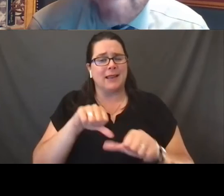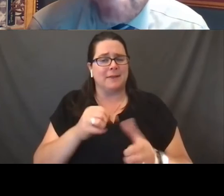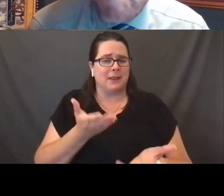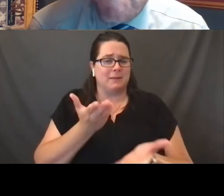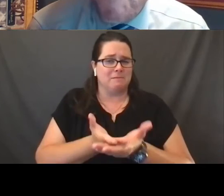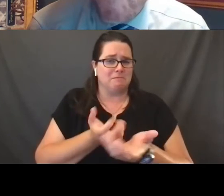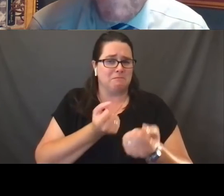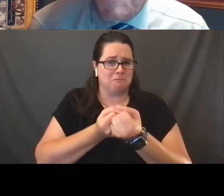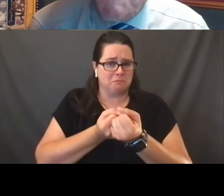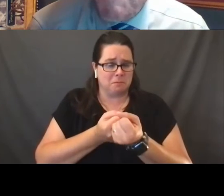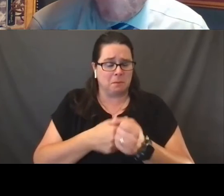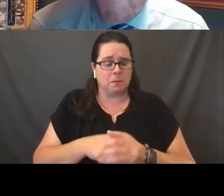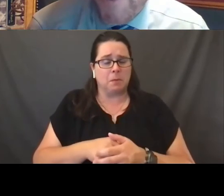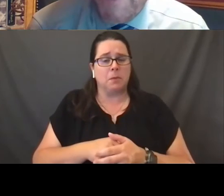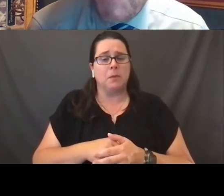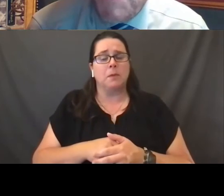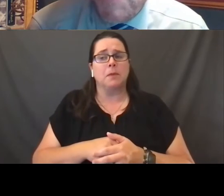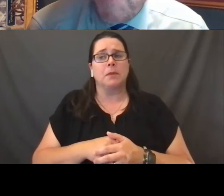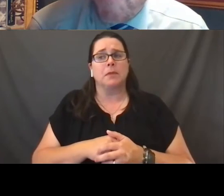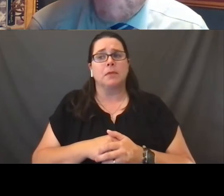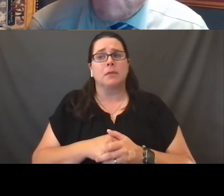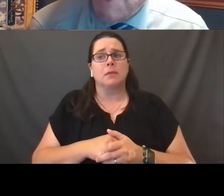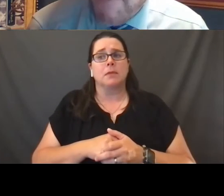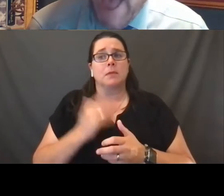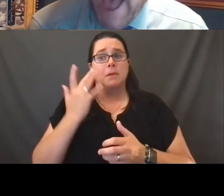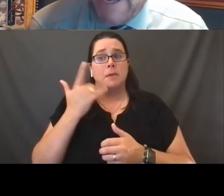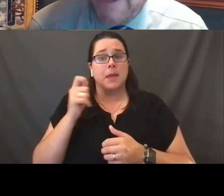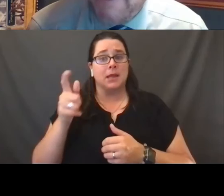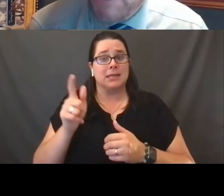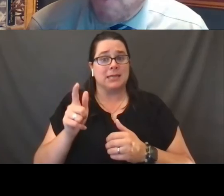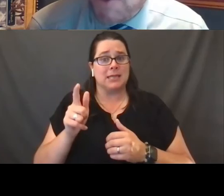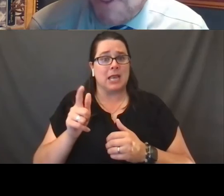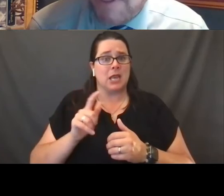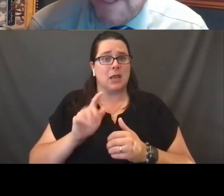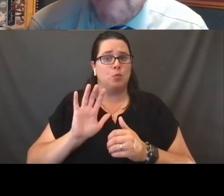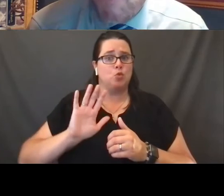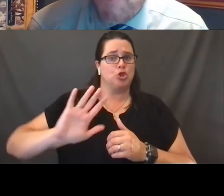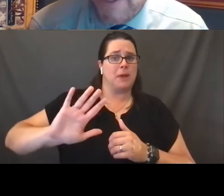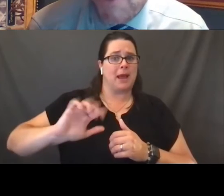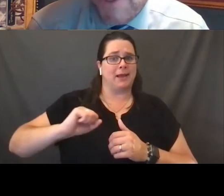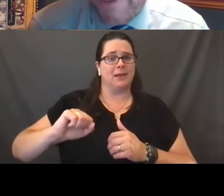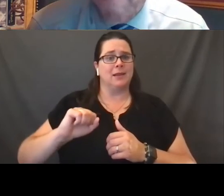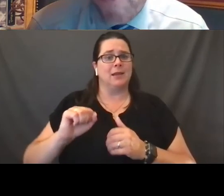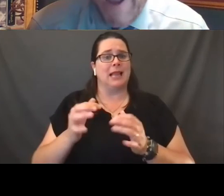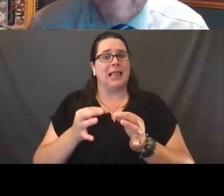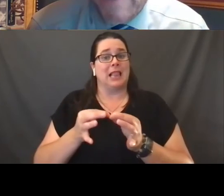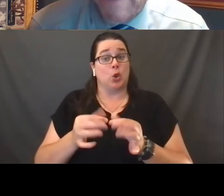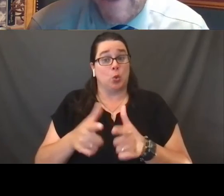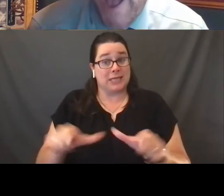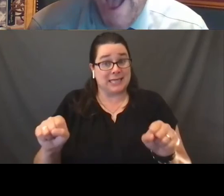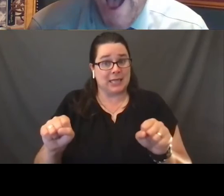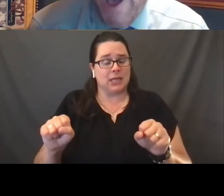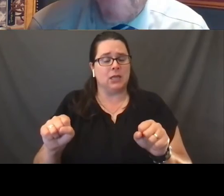principally because they're pushing back linguistically, but realistically, practically